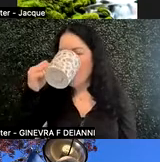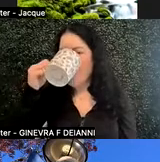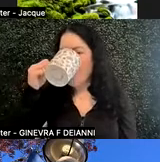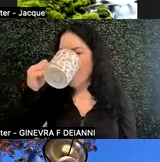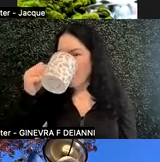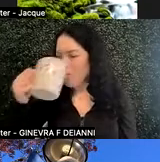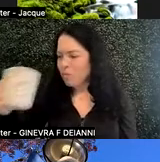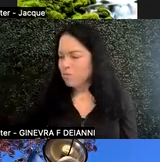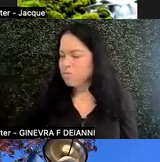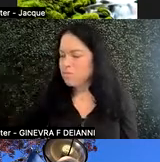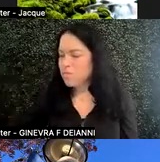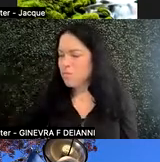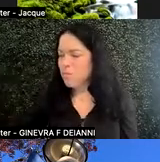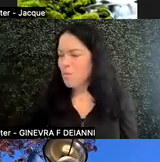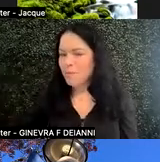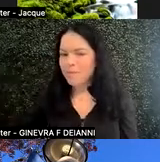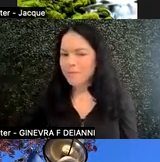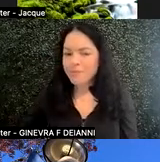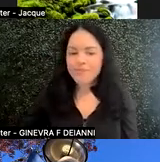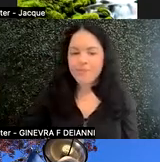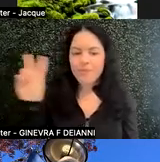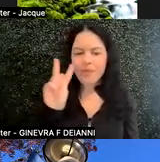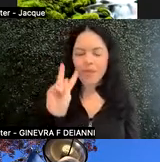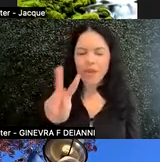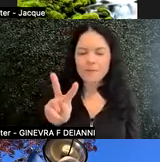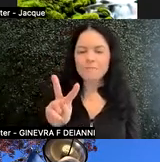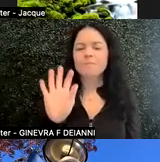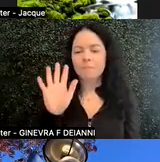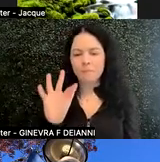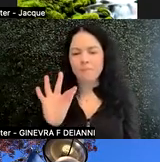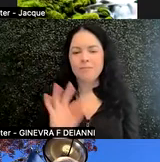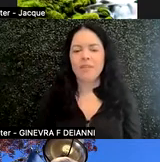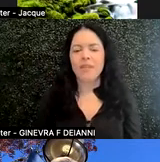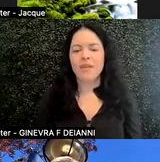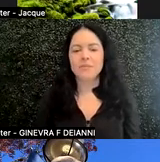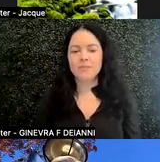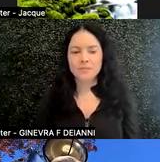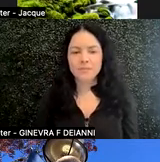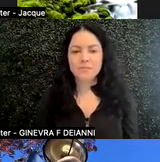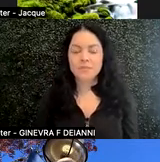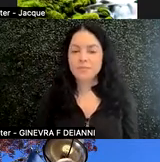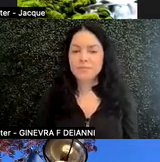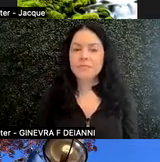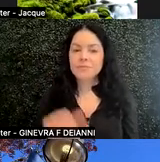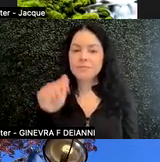I cannot see the chat. Oh, there is the chat. OK. Thank you. All right. So yes, this is what we are learning,